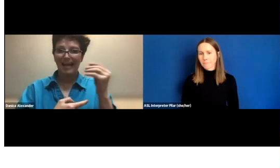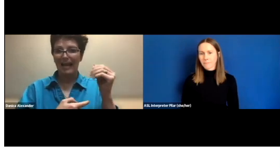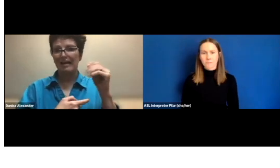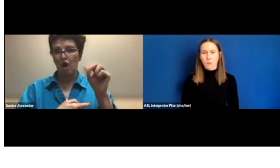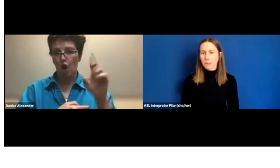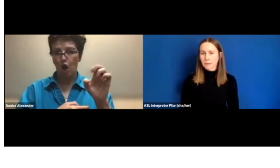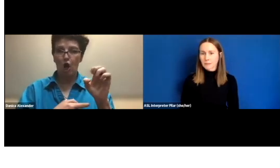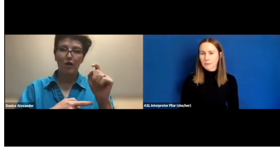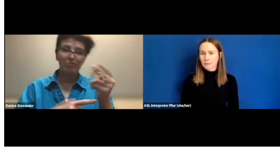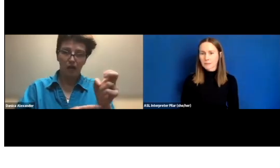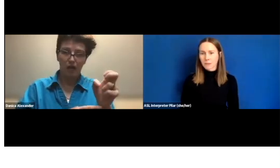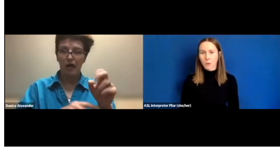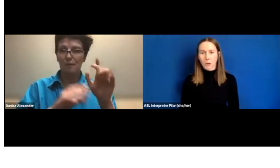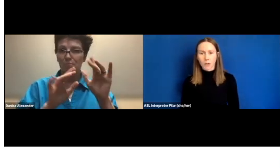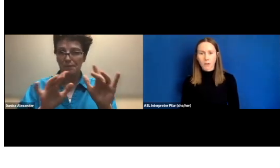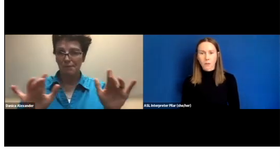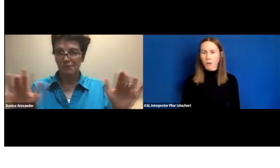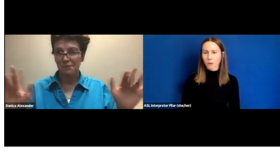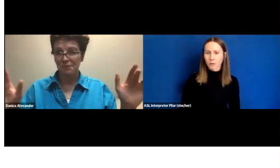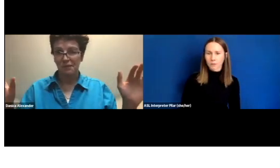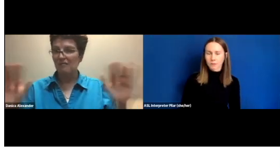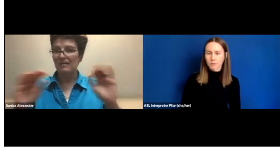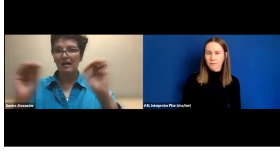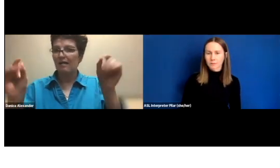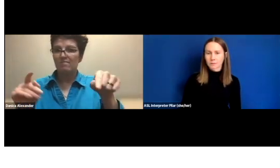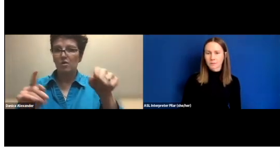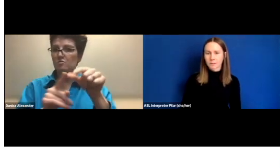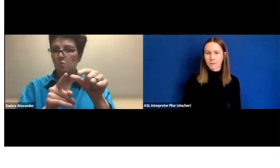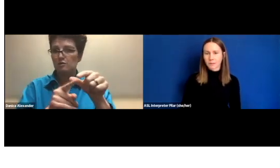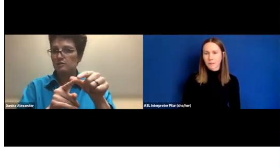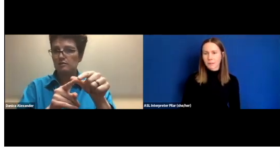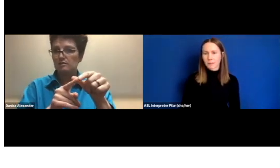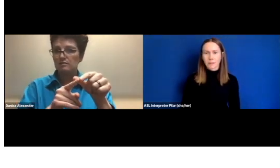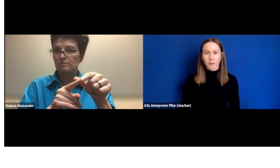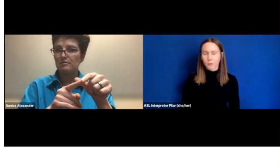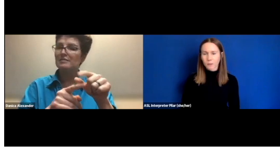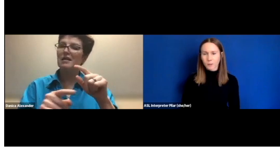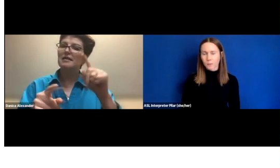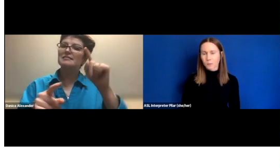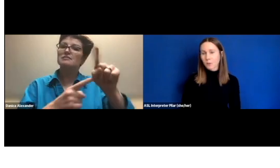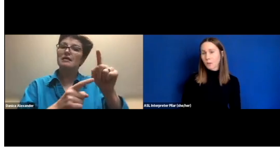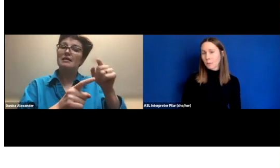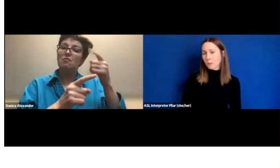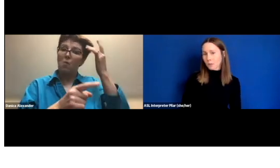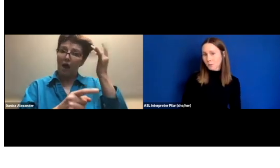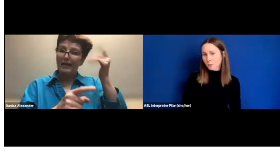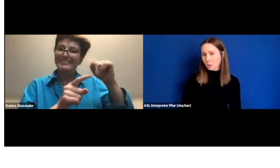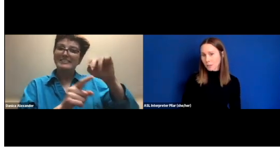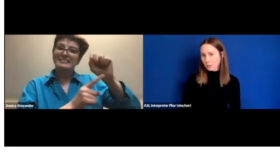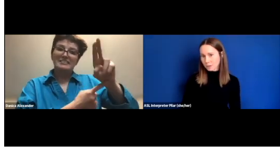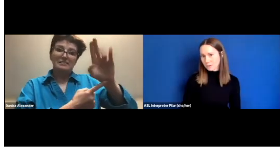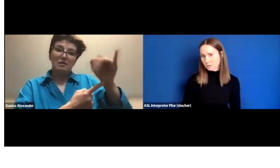No is, no are, no articles, none of those terms that you might be accustomed to in English.